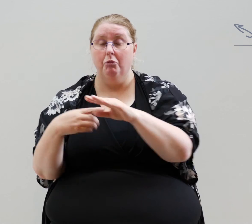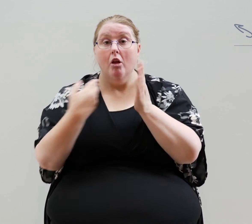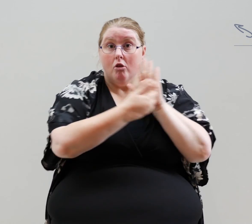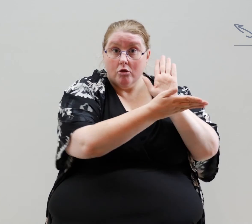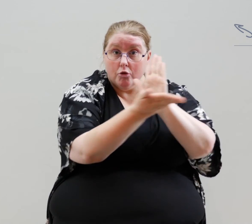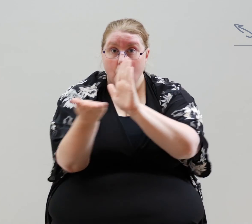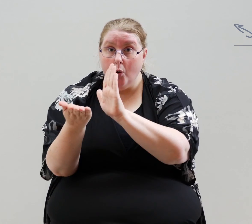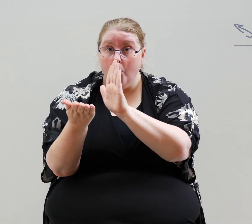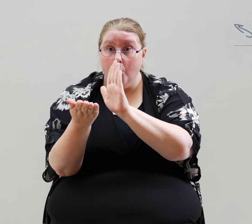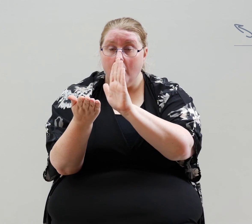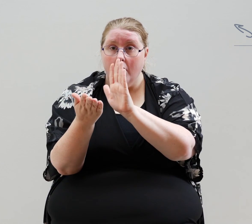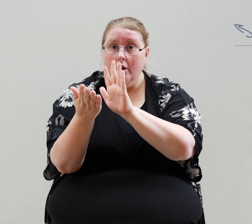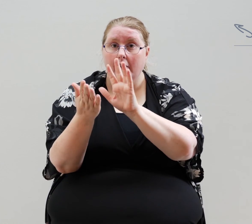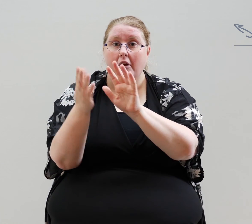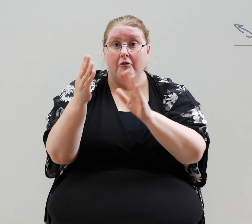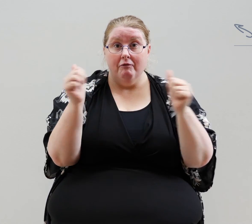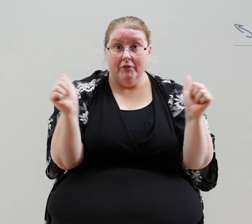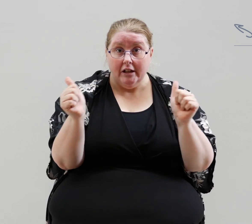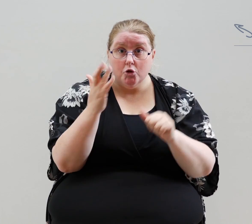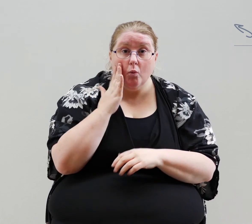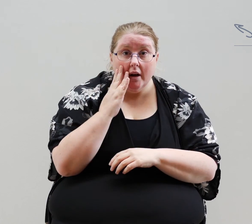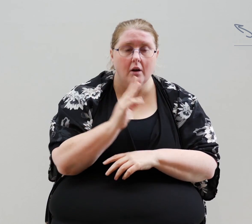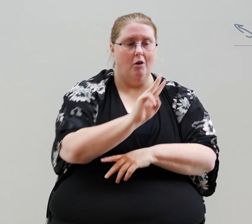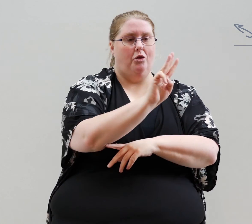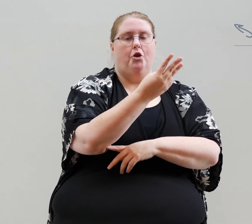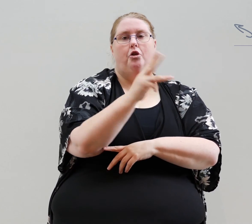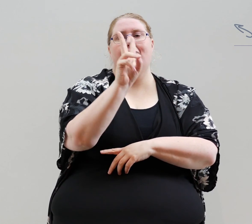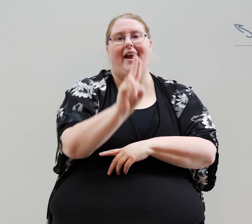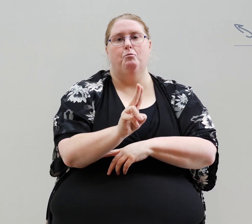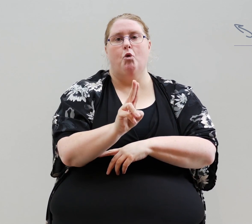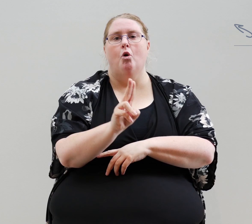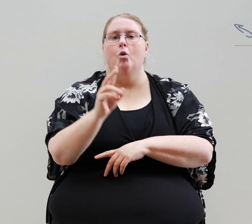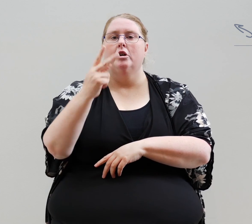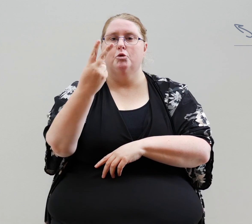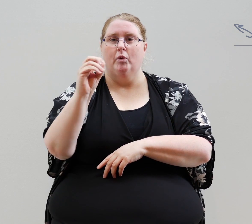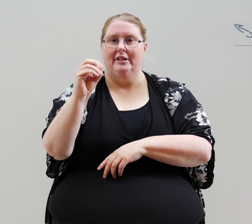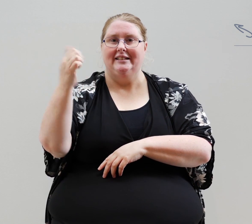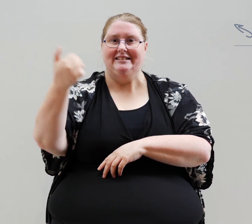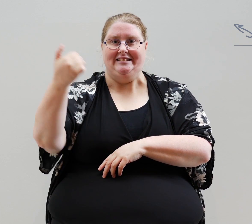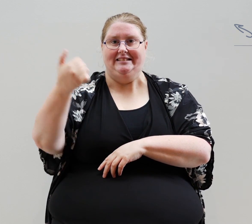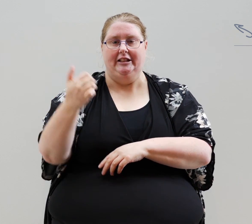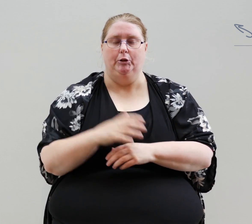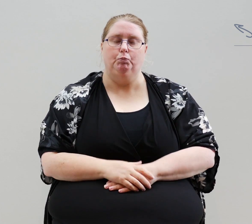Exhibition is open to the 3 April 2016.